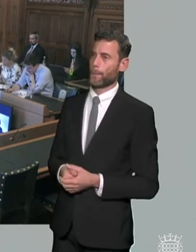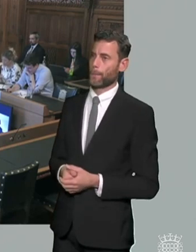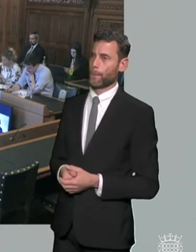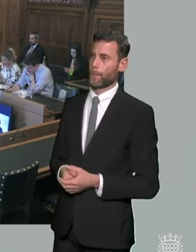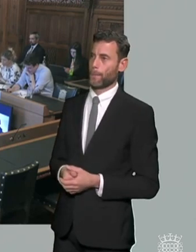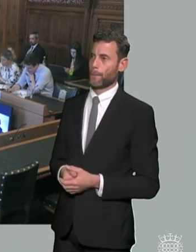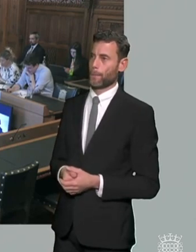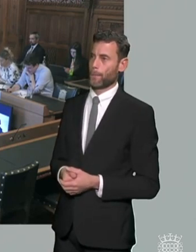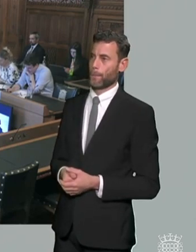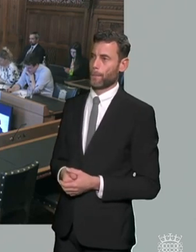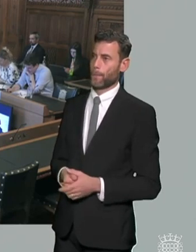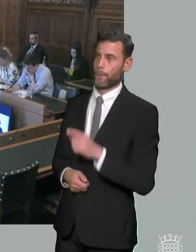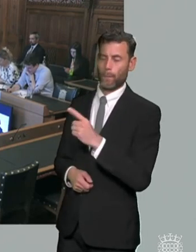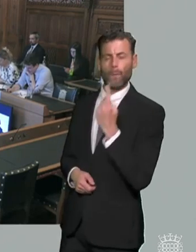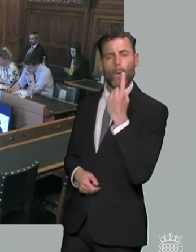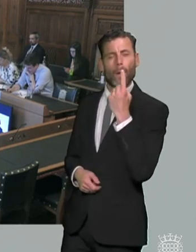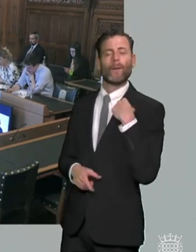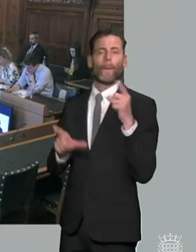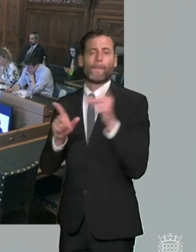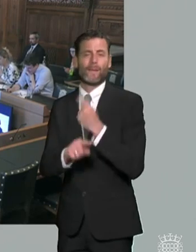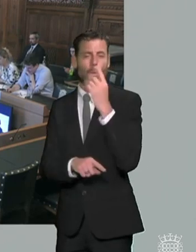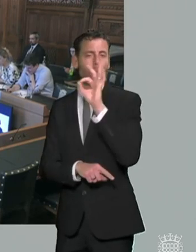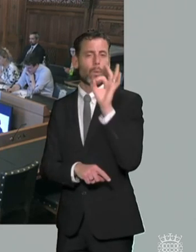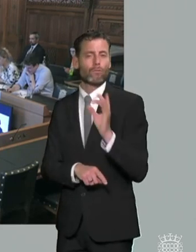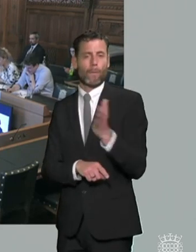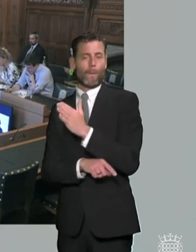um so one of the proposals in the send review is to provide a predetermined